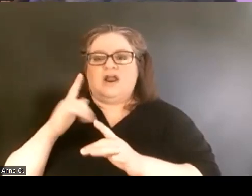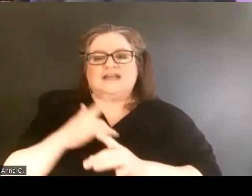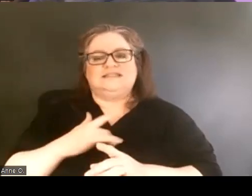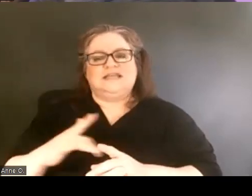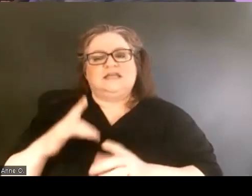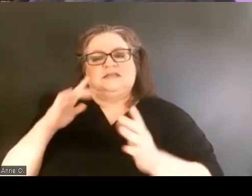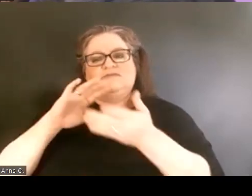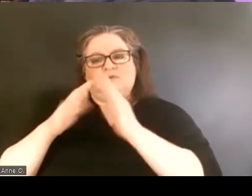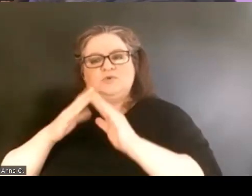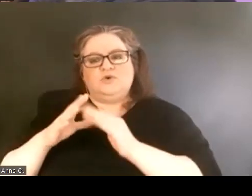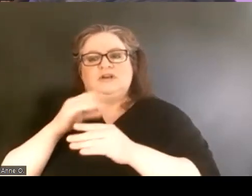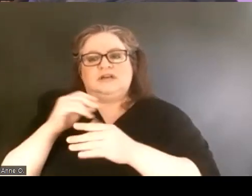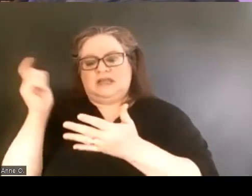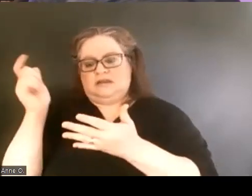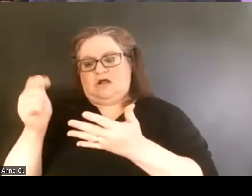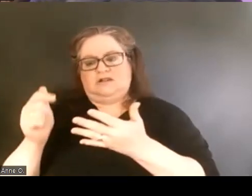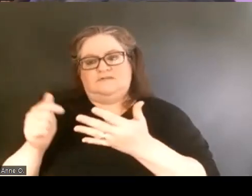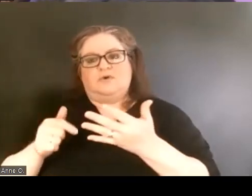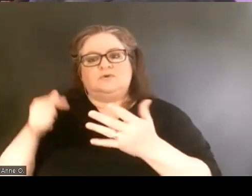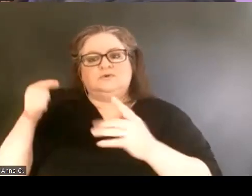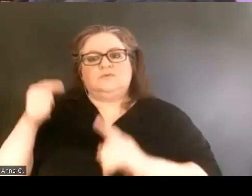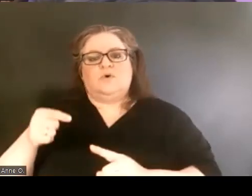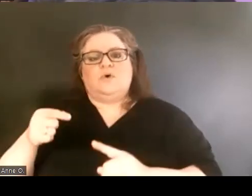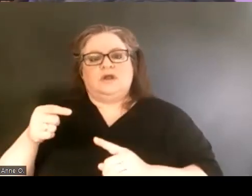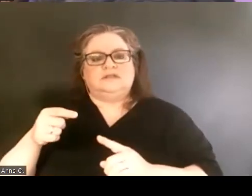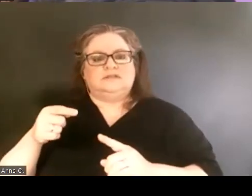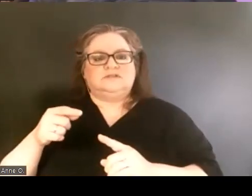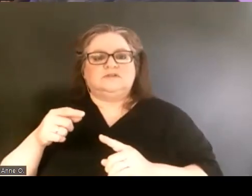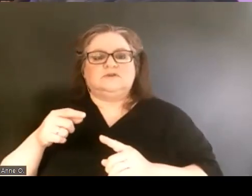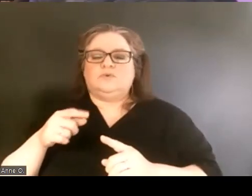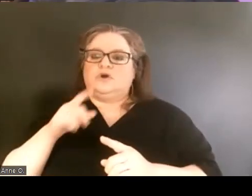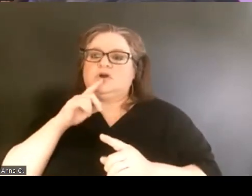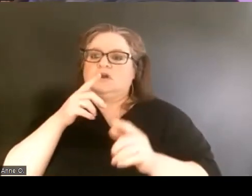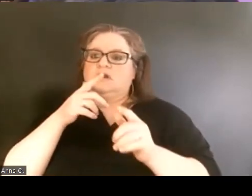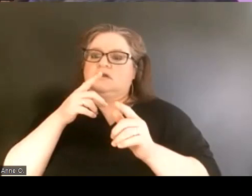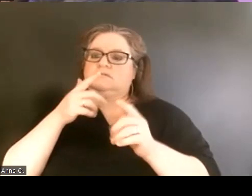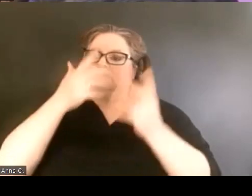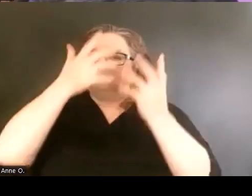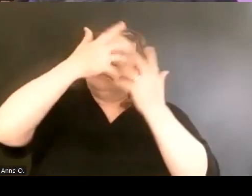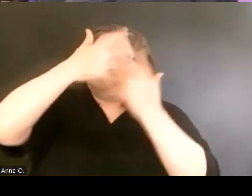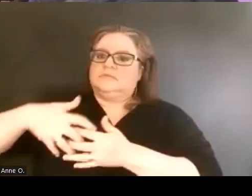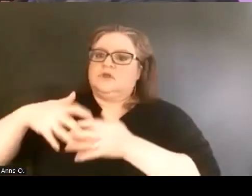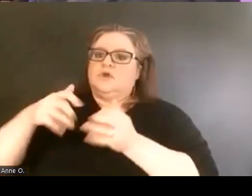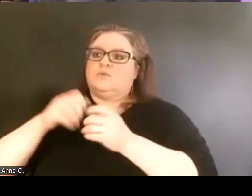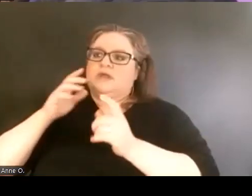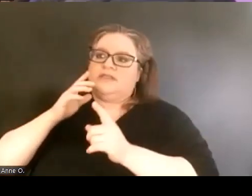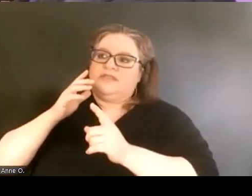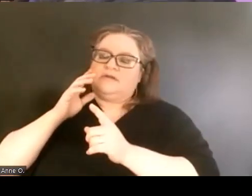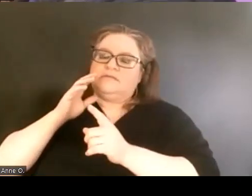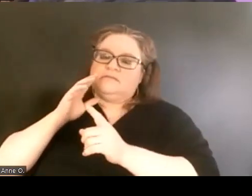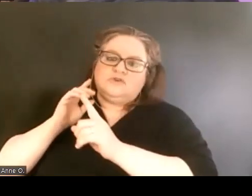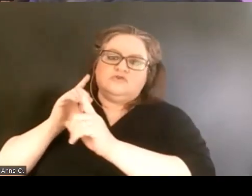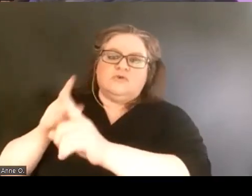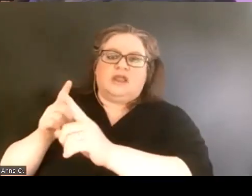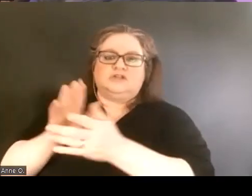And all of those points were very much in line with where the direction of the university was headed.